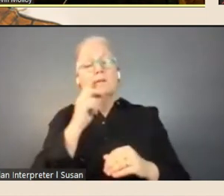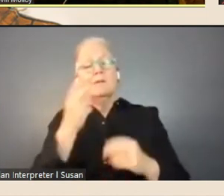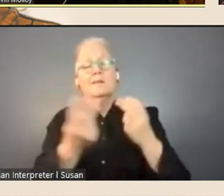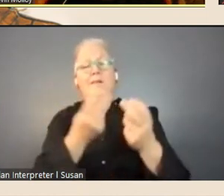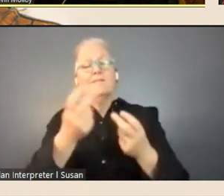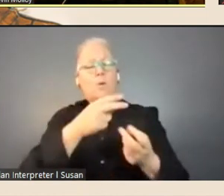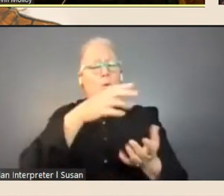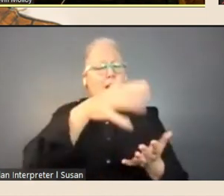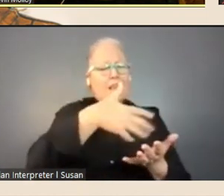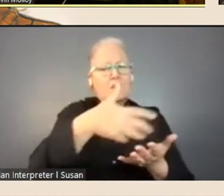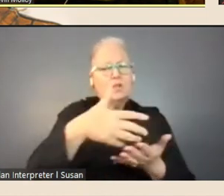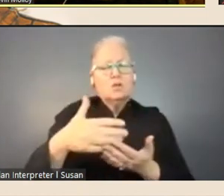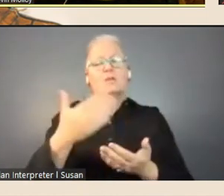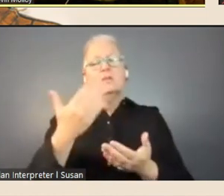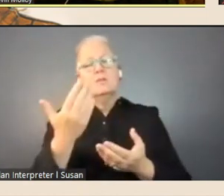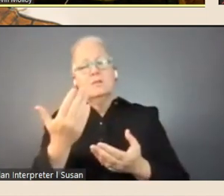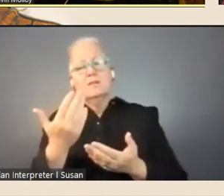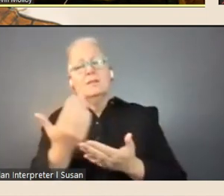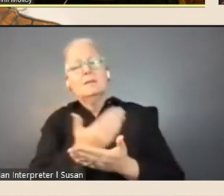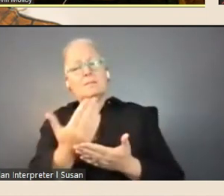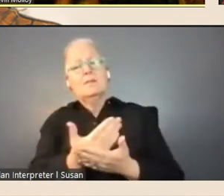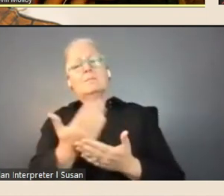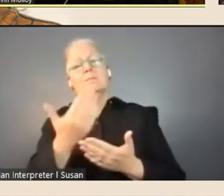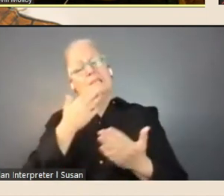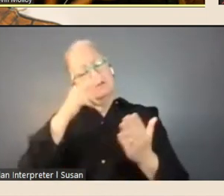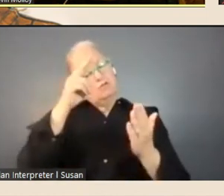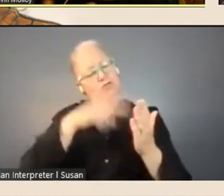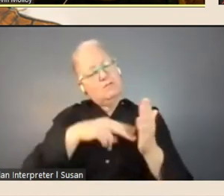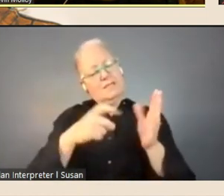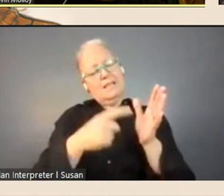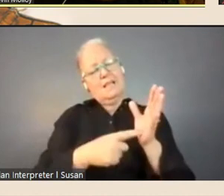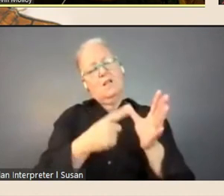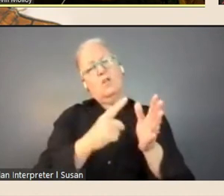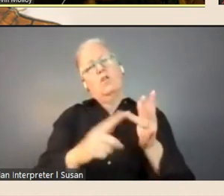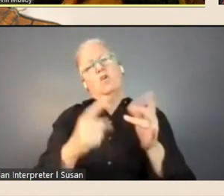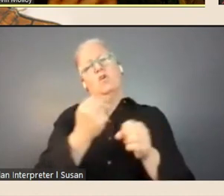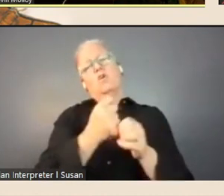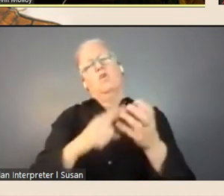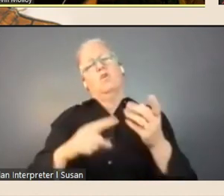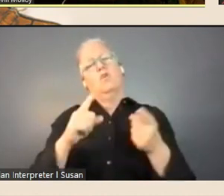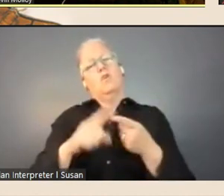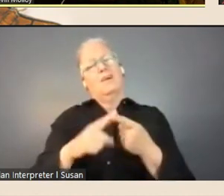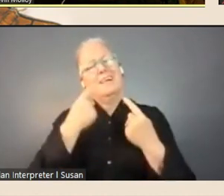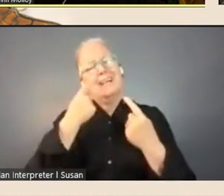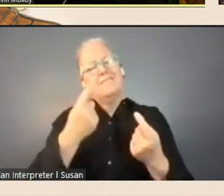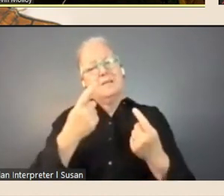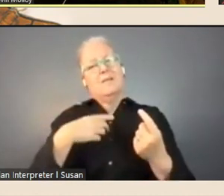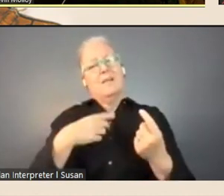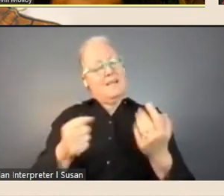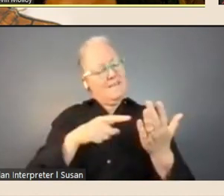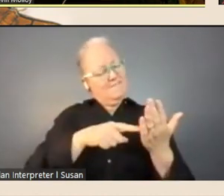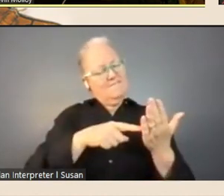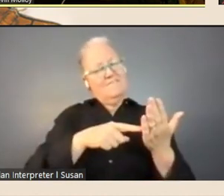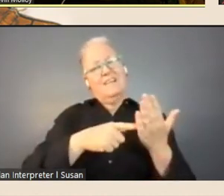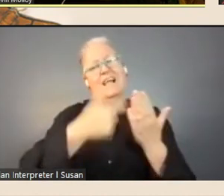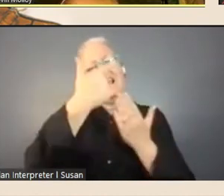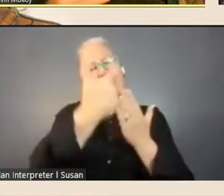read the catalogue record carefully. Quite often there are links, you know there are descriptive lists attached,